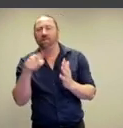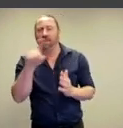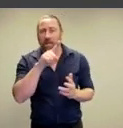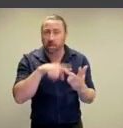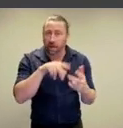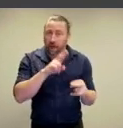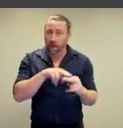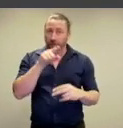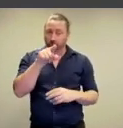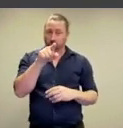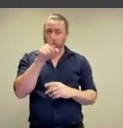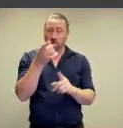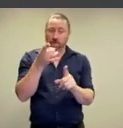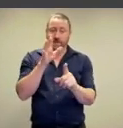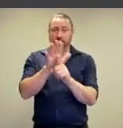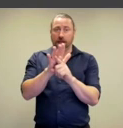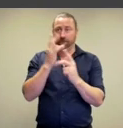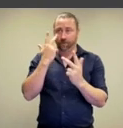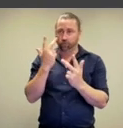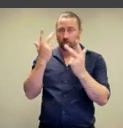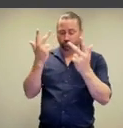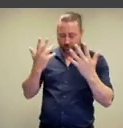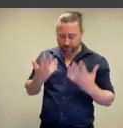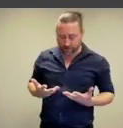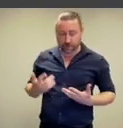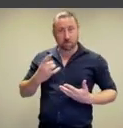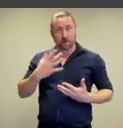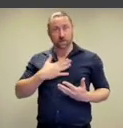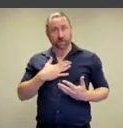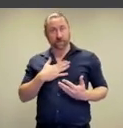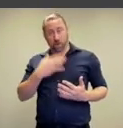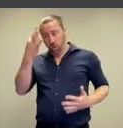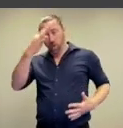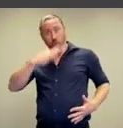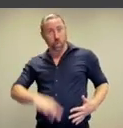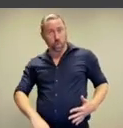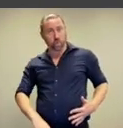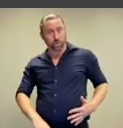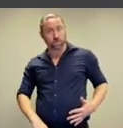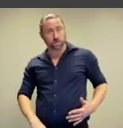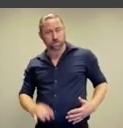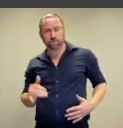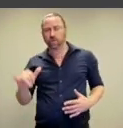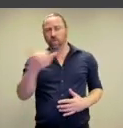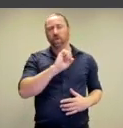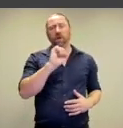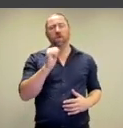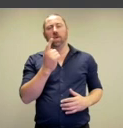poll? If you were to self-represent